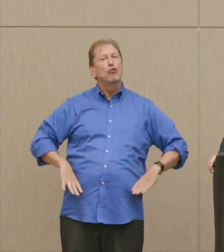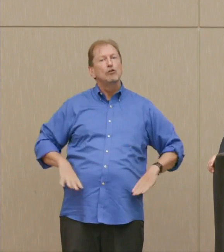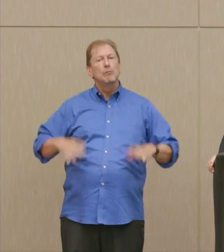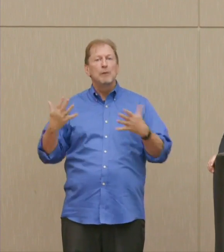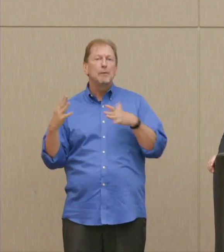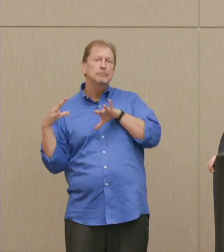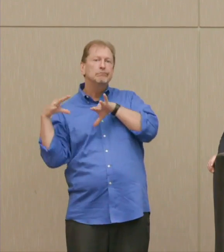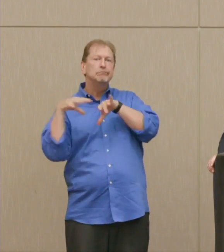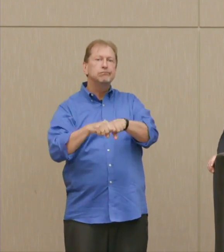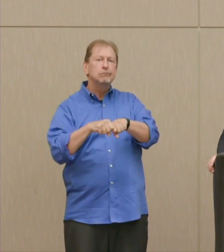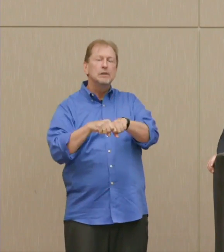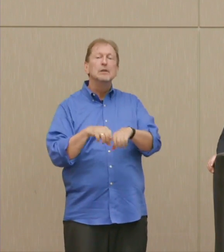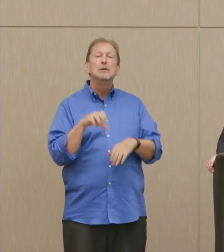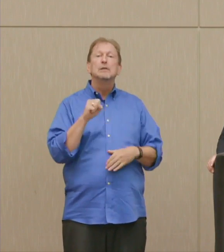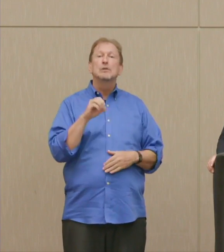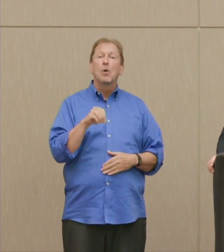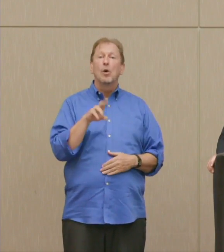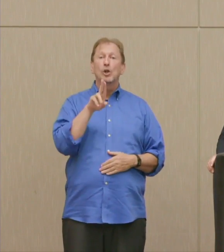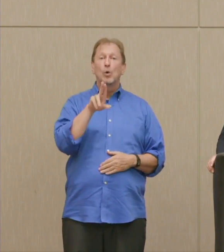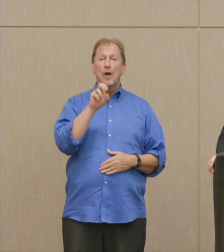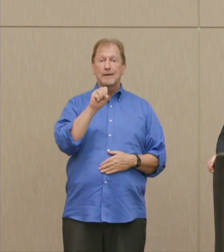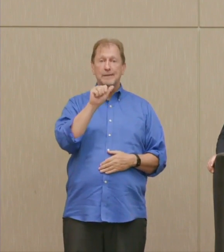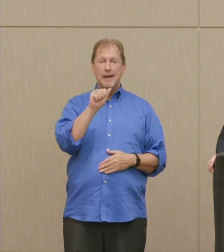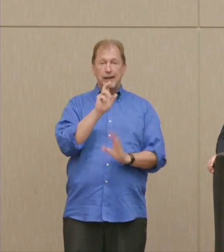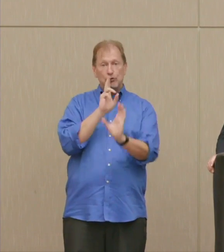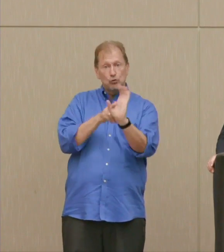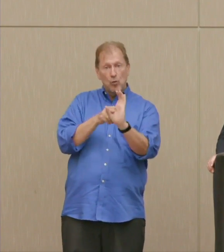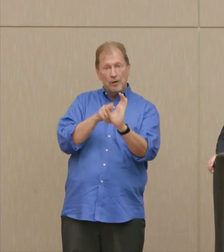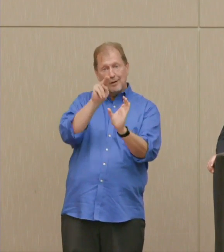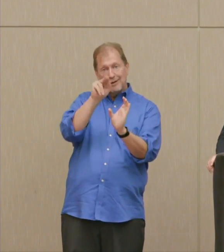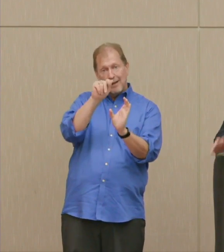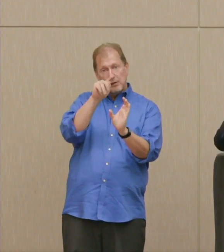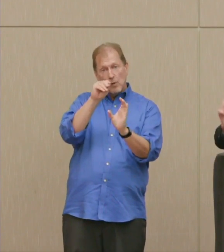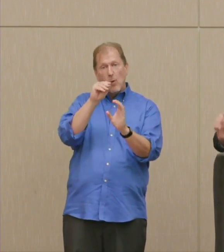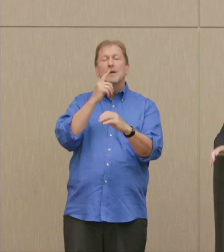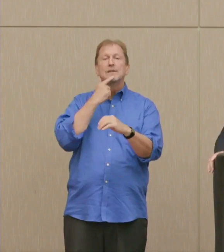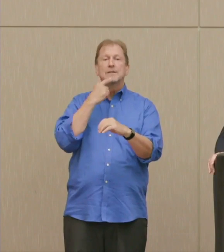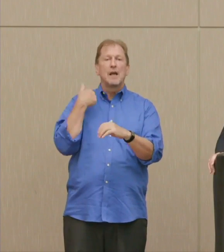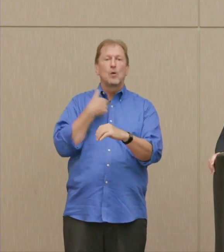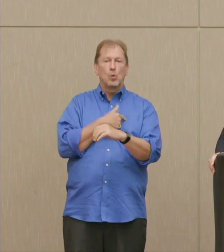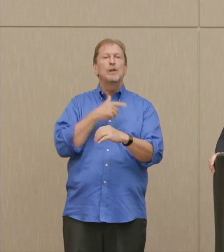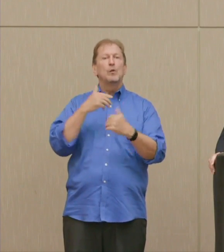United States was essentially committed to initiating war, nuclear war, against the Soviet